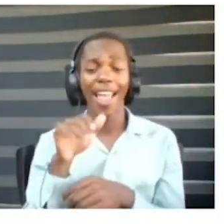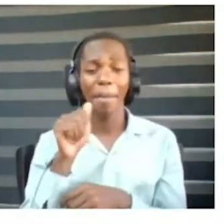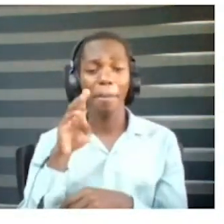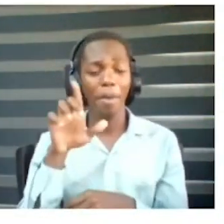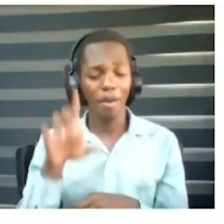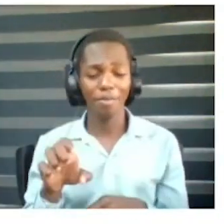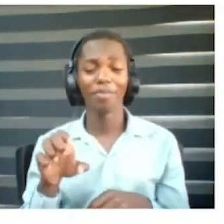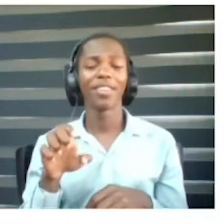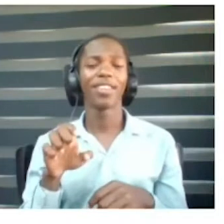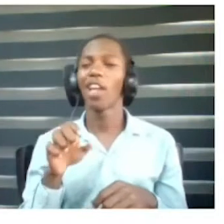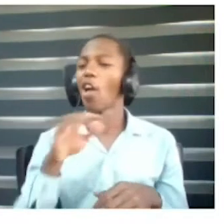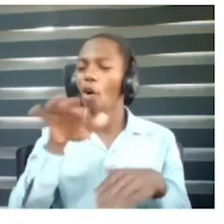INCLUSIVE Africa Conference.